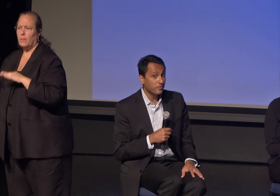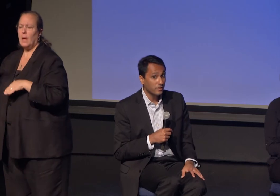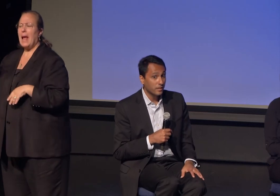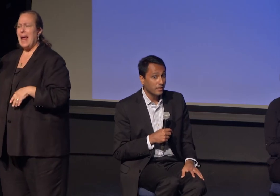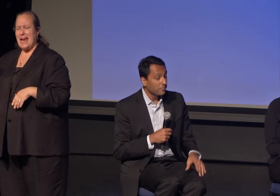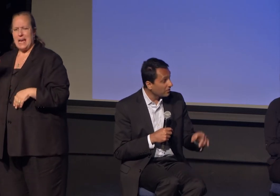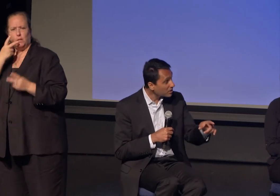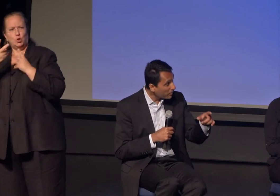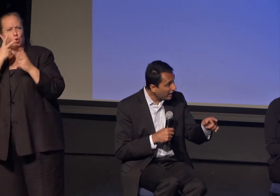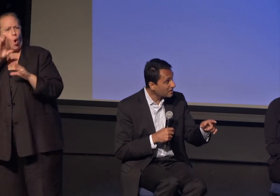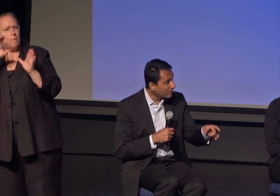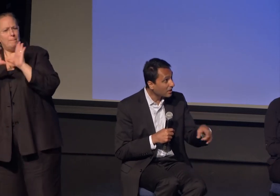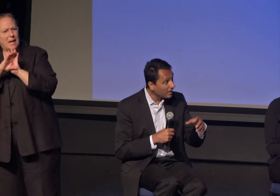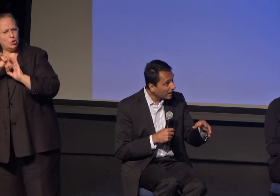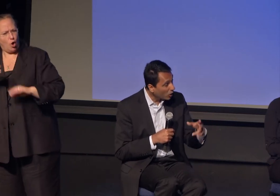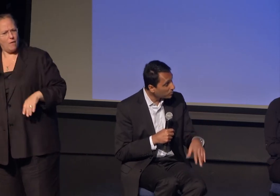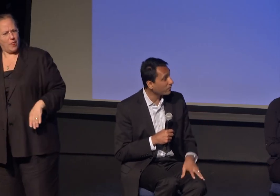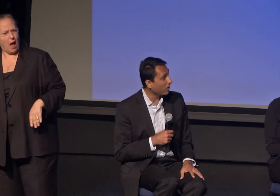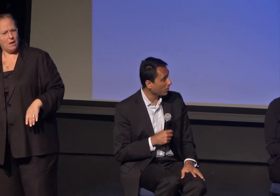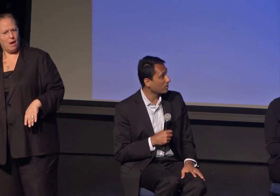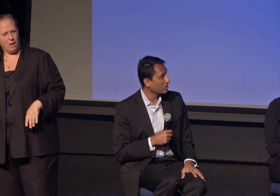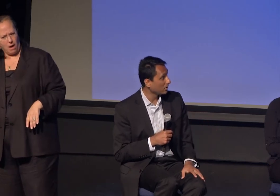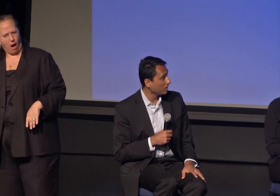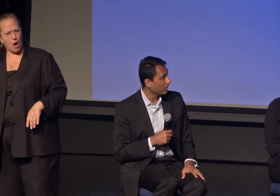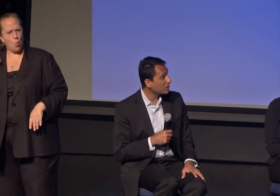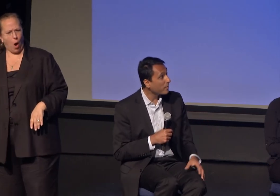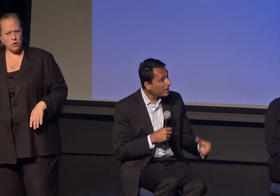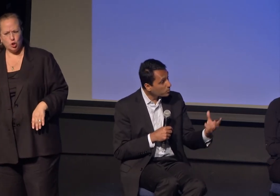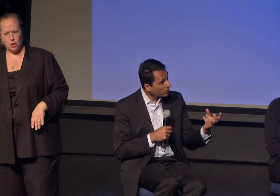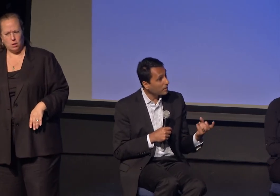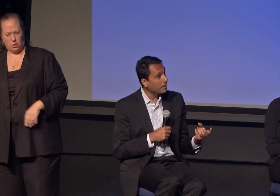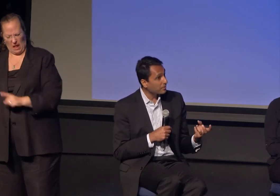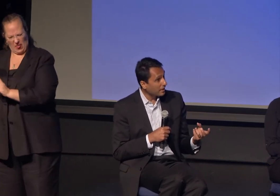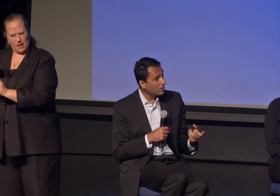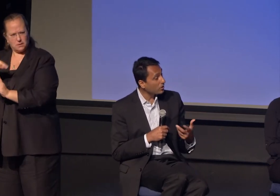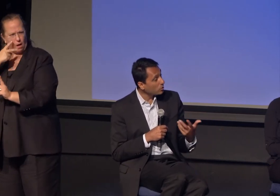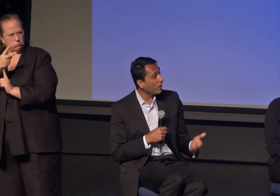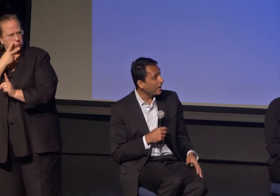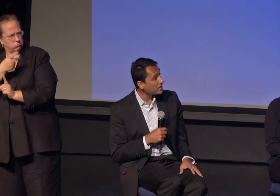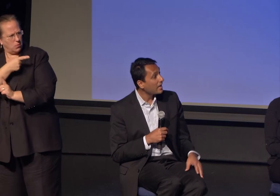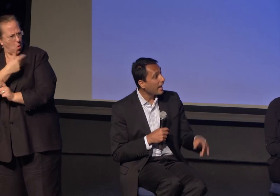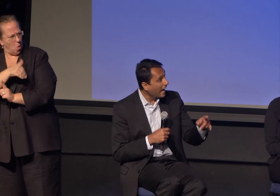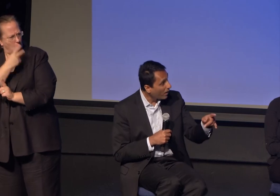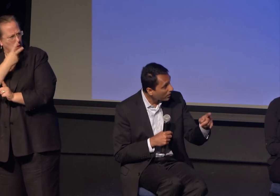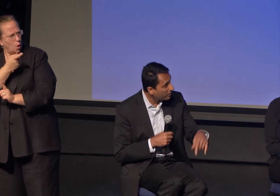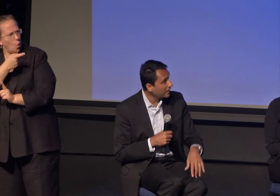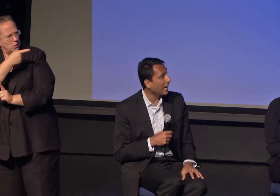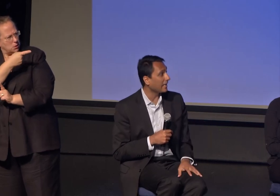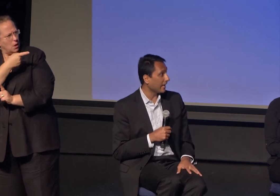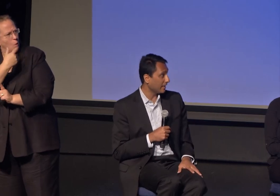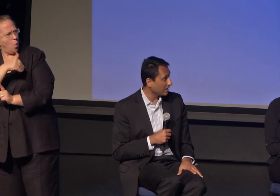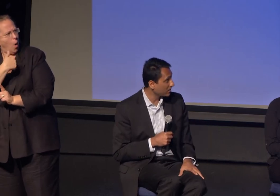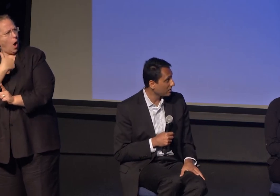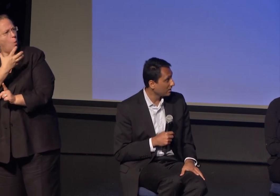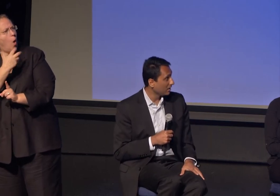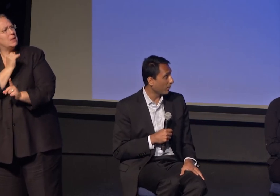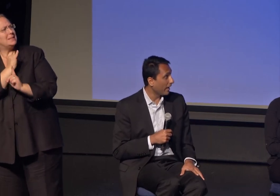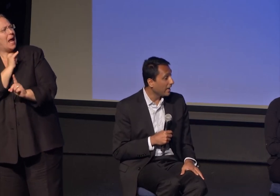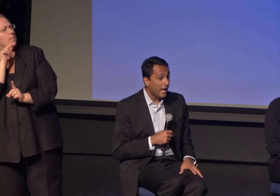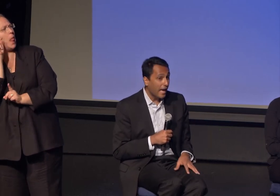this man is giving a lot of hope to folks. This man is bringing people together in new ways, I want to be a guy like this, right?